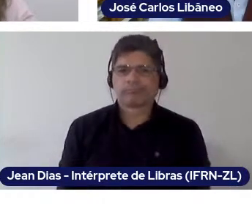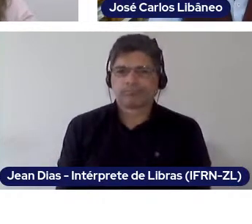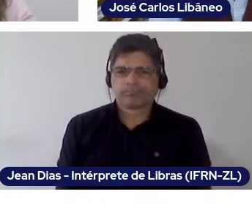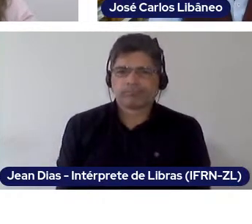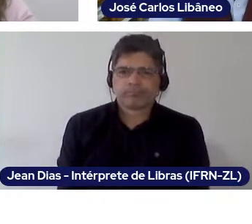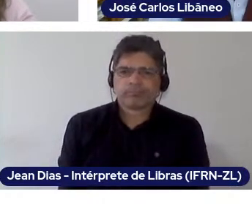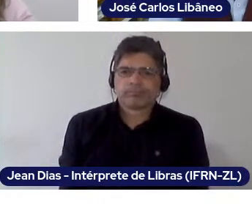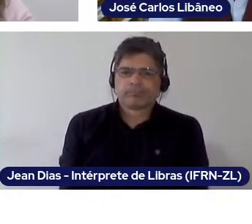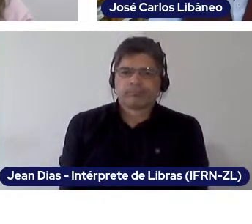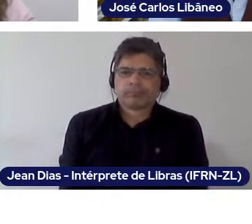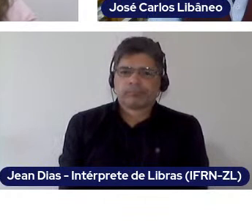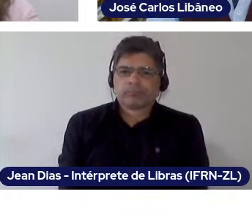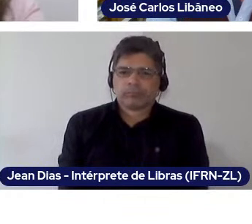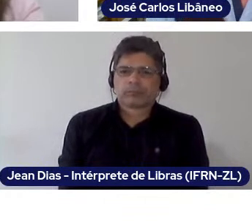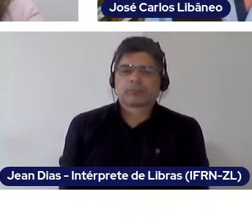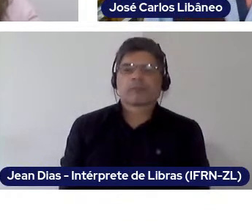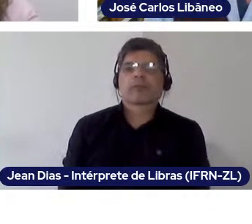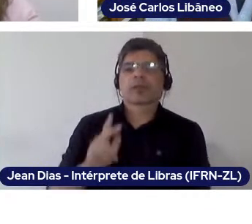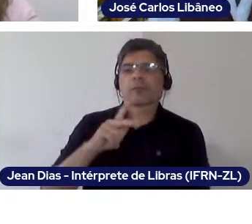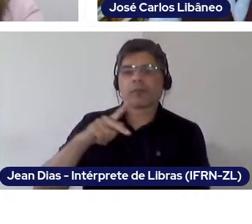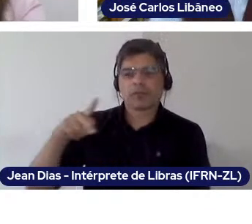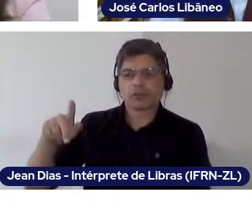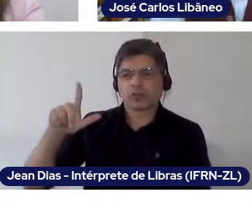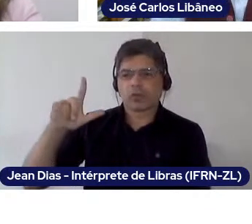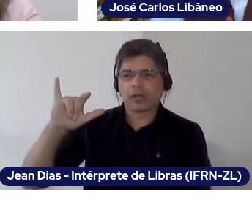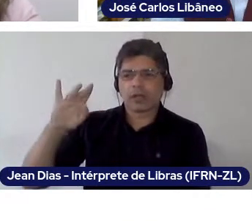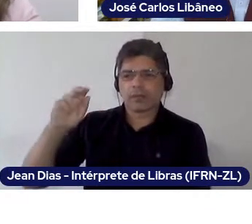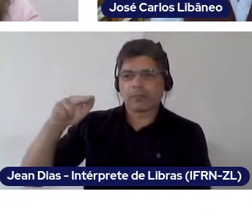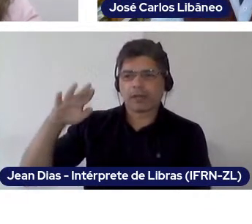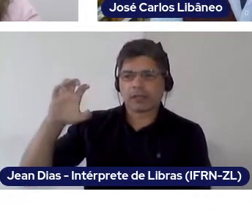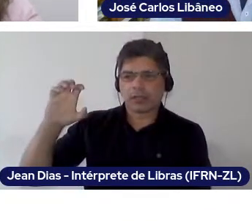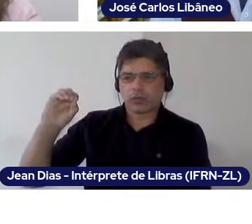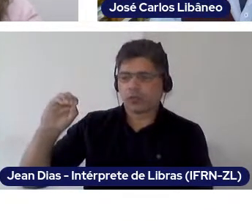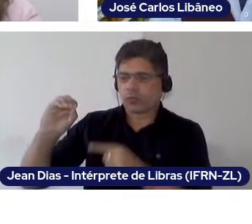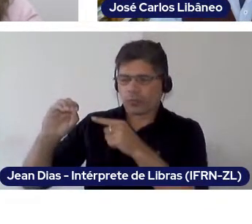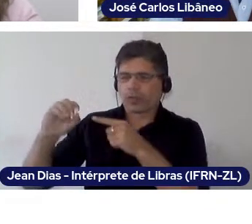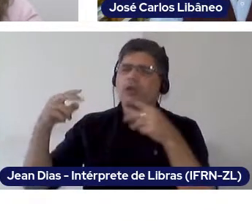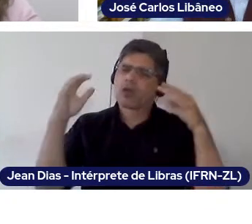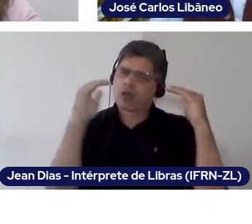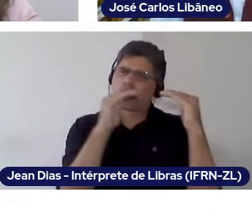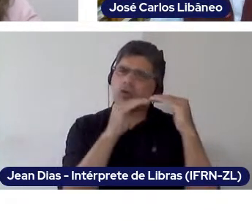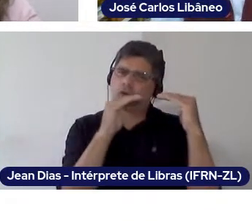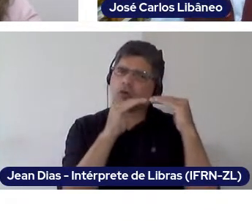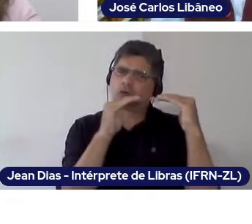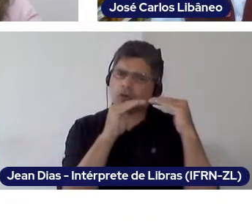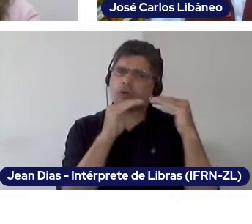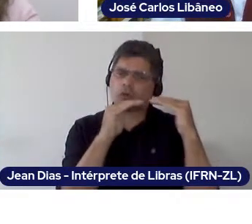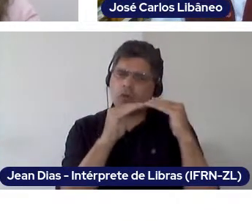Professo Libâneo. - Oh yes, for sure. I agree with Daniel.